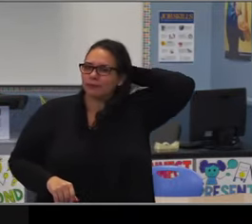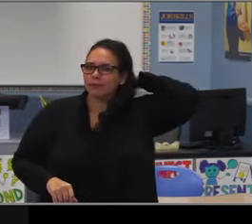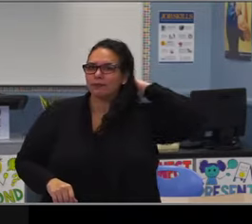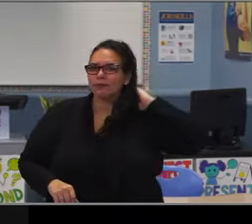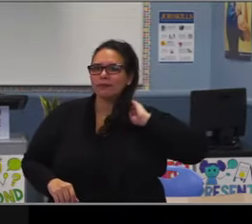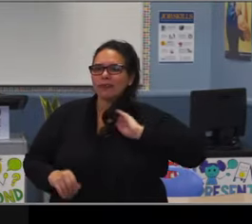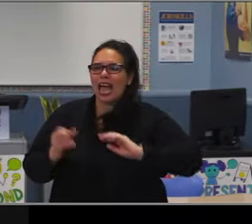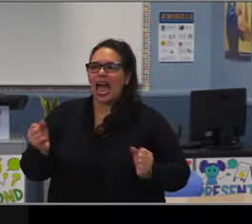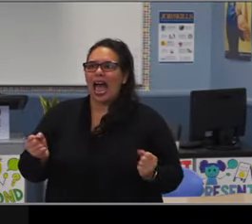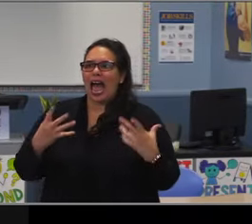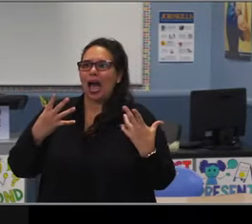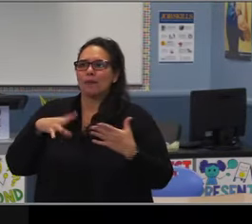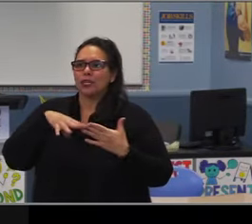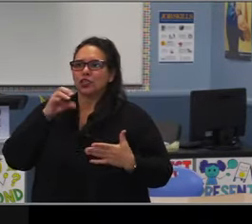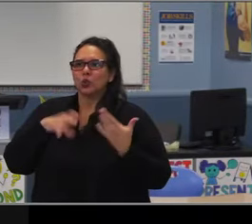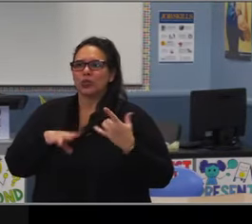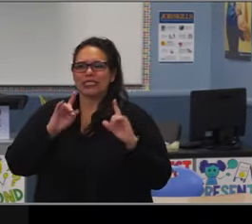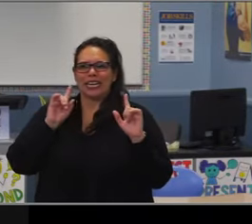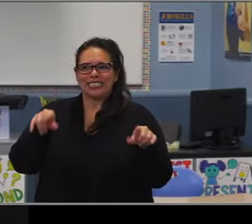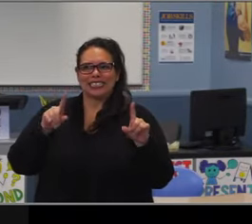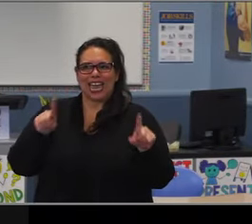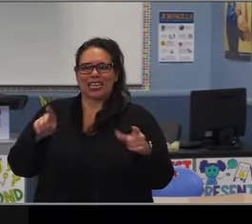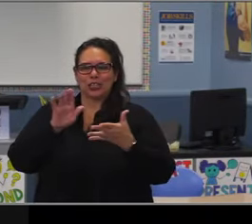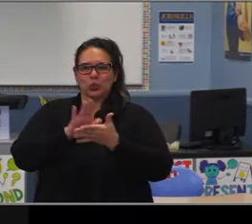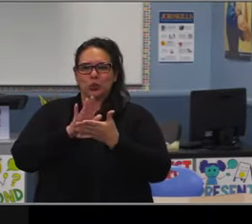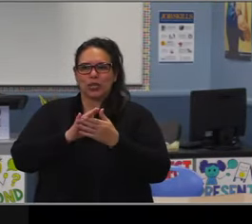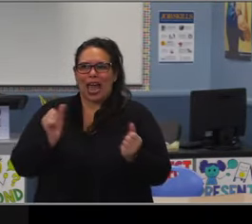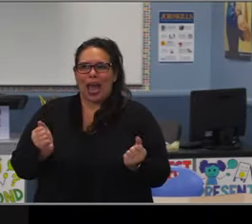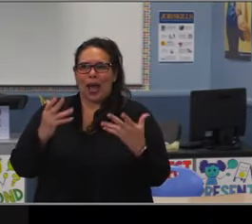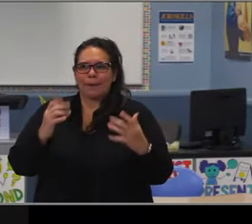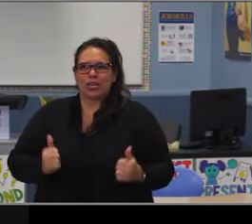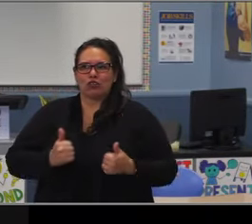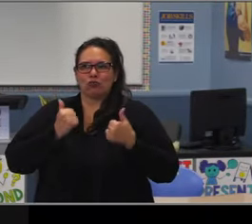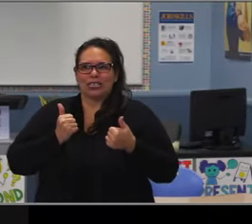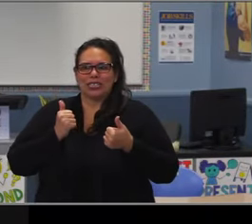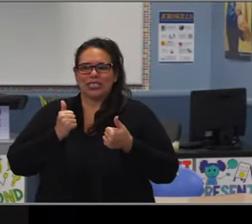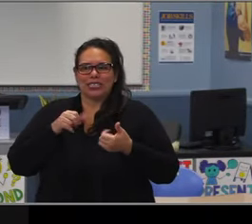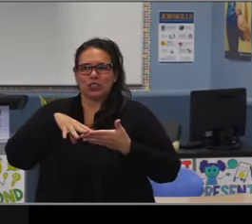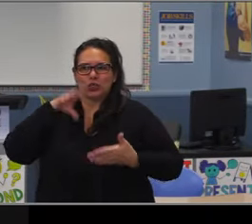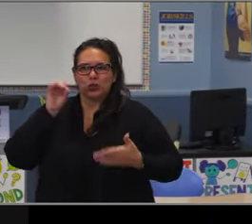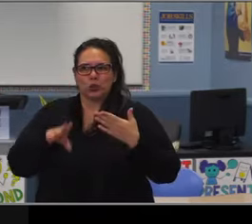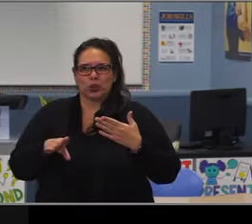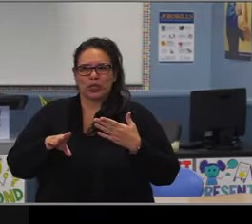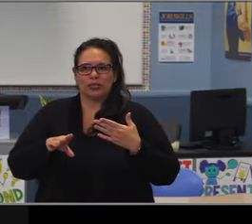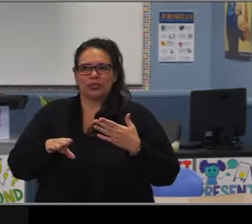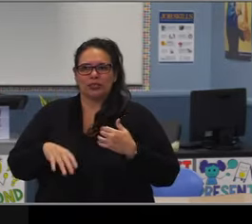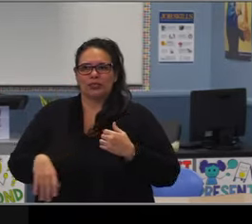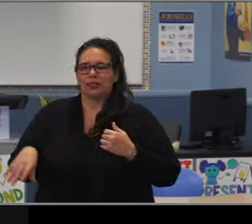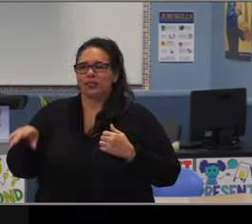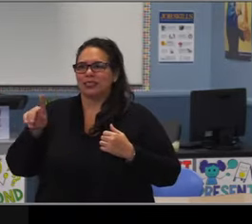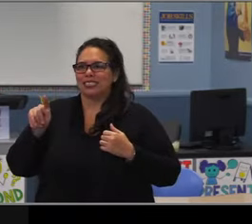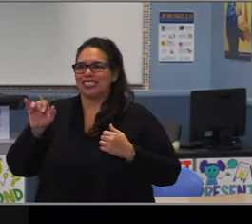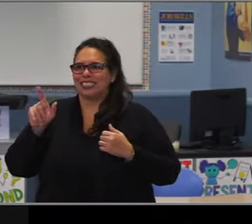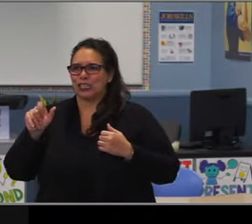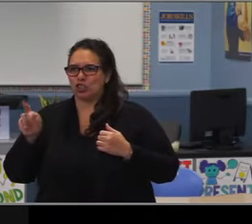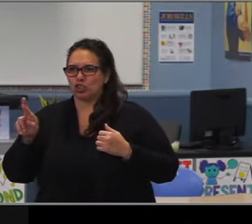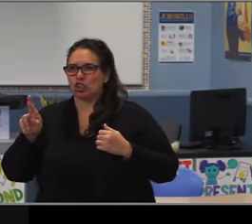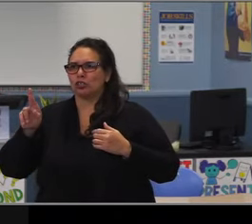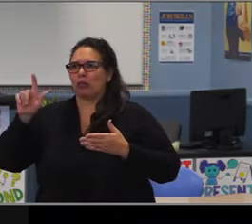or at least one course to know that am I interested in multimedia? Am I interested in coding as a course?